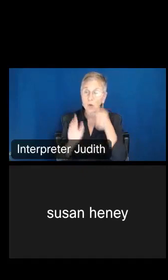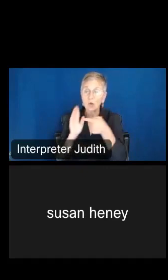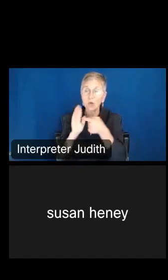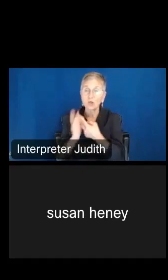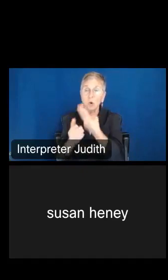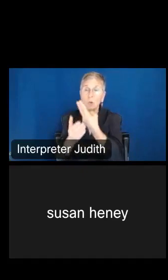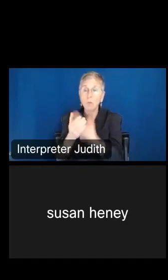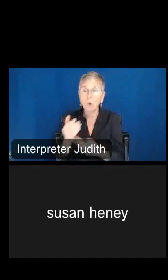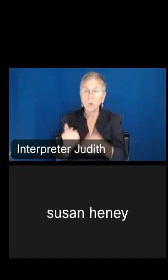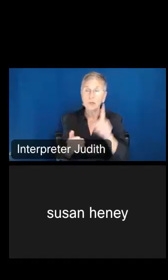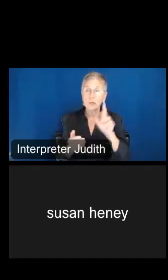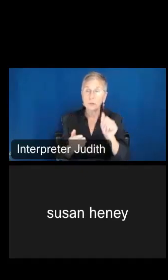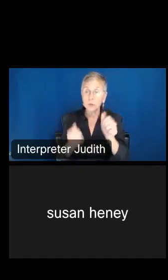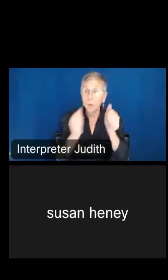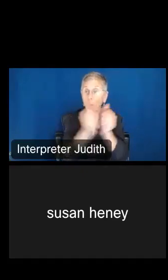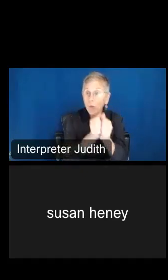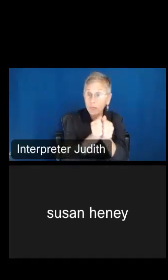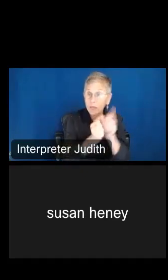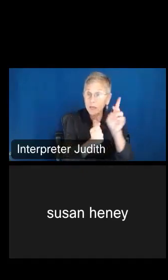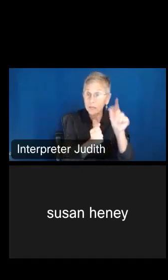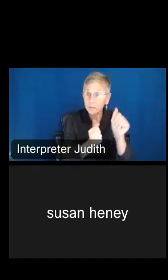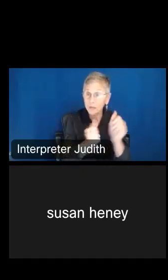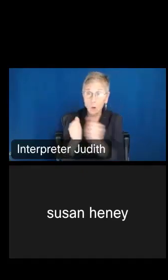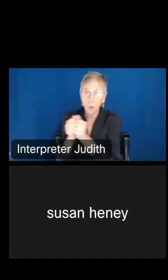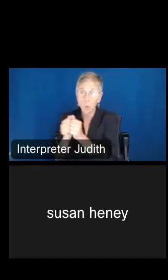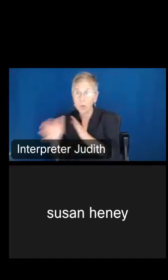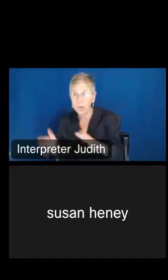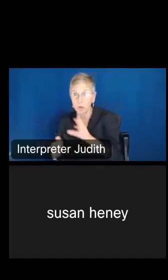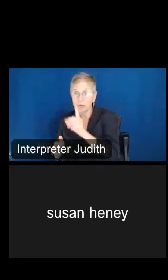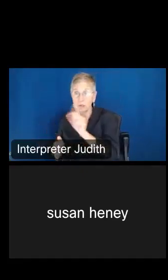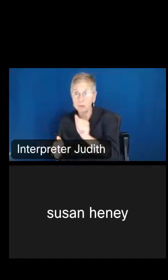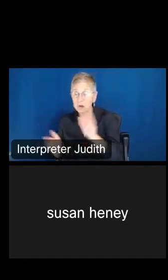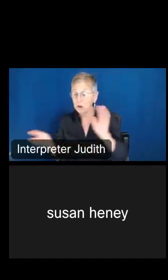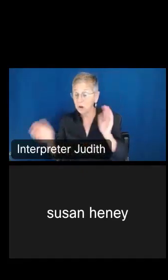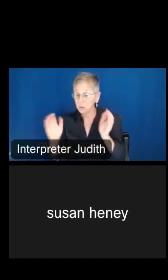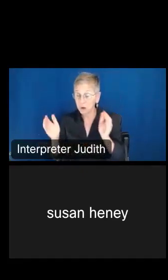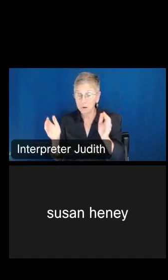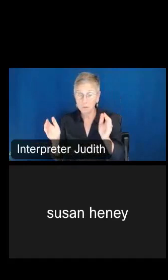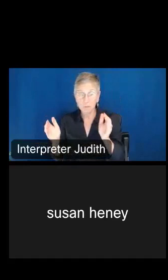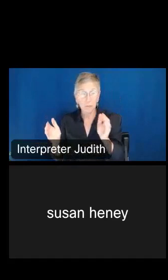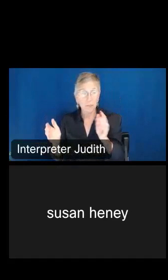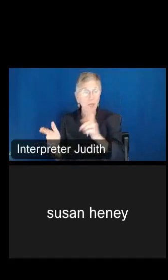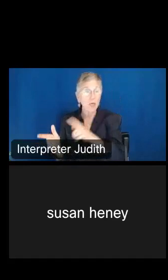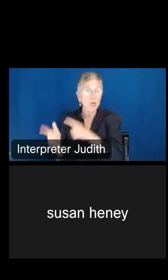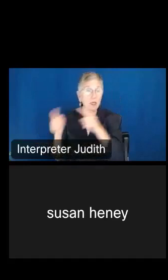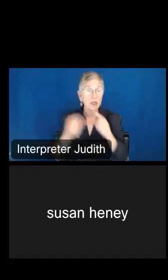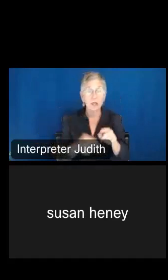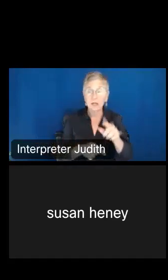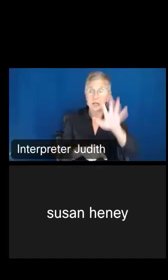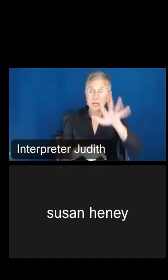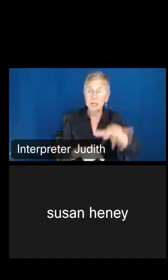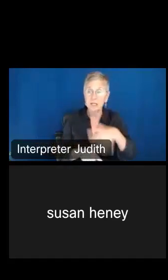and without, to compare. And then we're going to go to our Table Layout. You'll note here